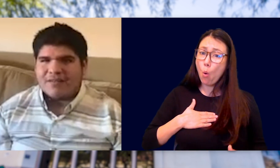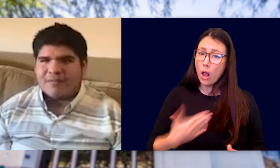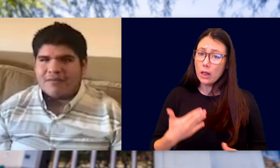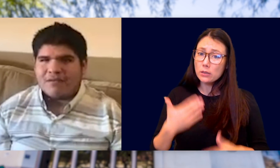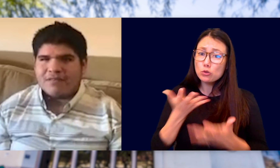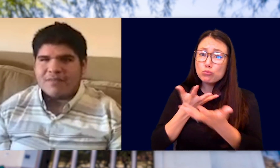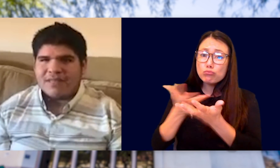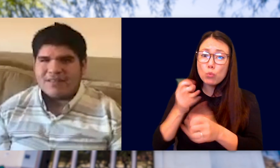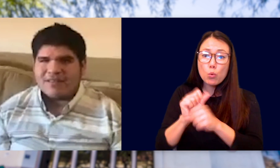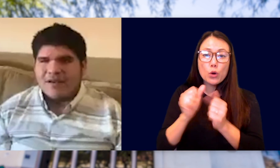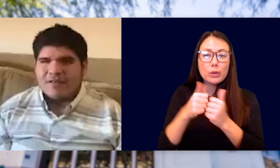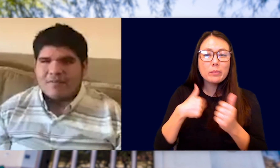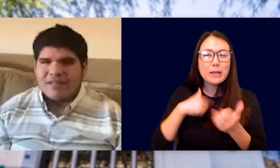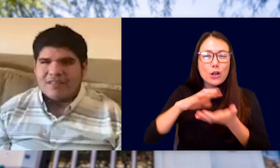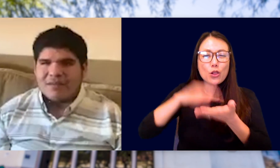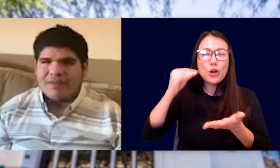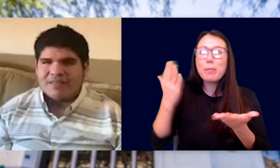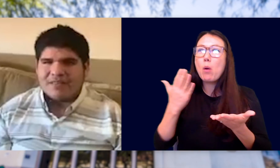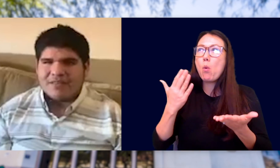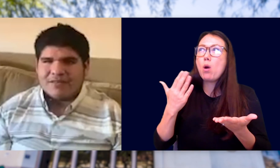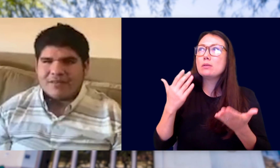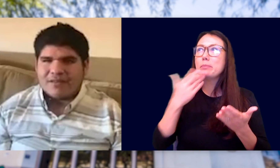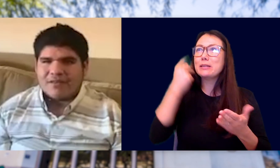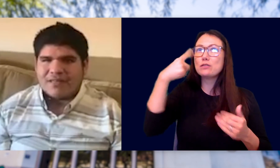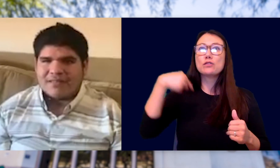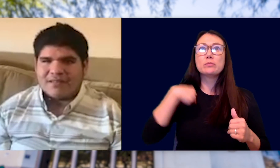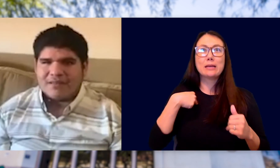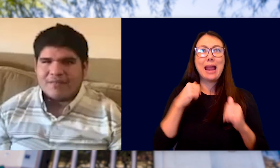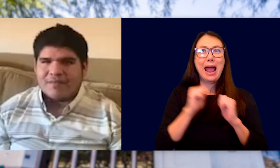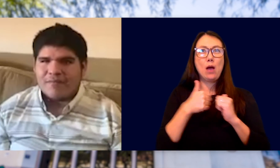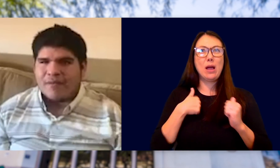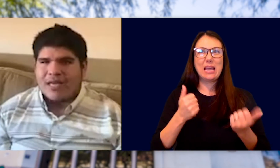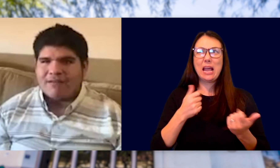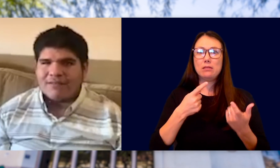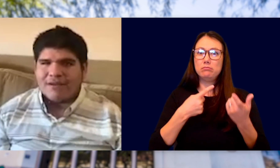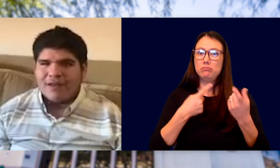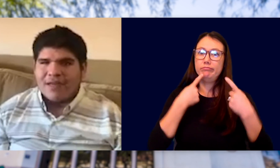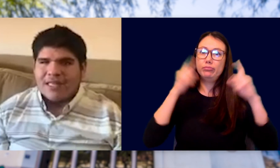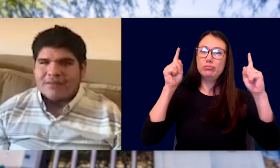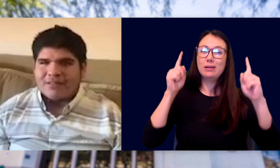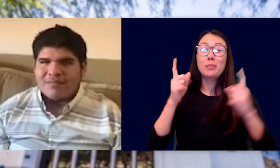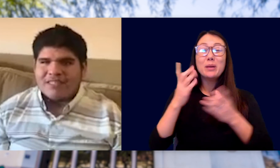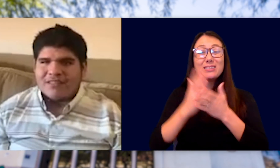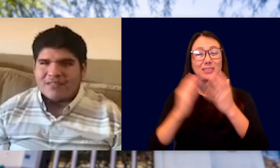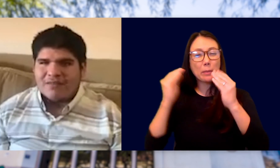ABOUT WHAT WAS BEST FOR ME TO DO BEST IN THEIR CLASSES. HOWEVER, THERE WERE SOME TEACHERS THAT WERE